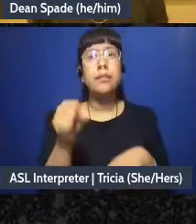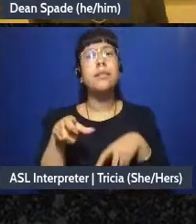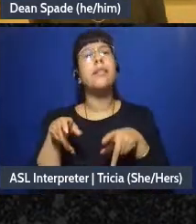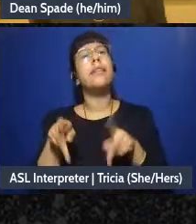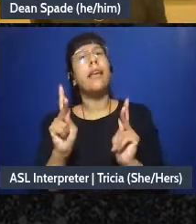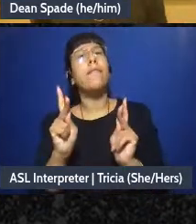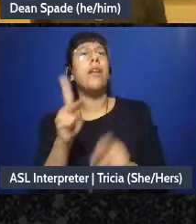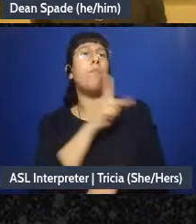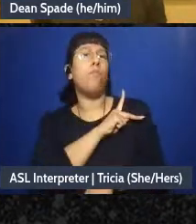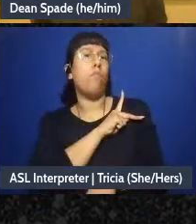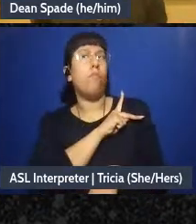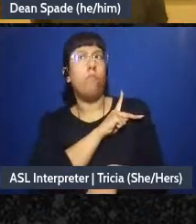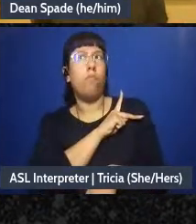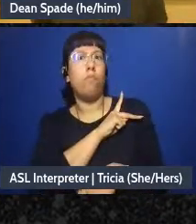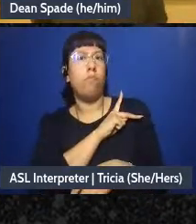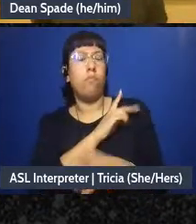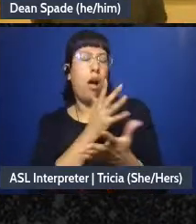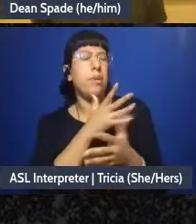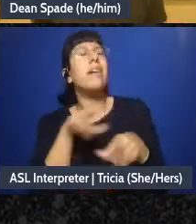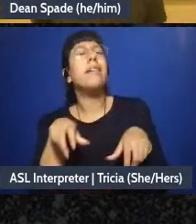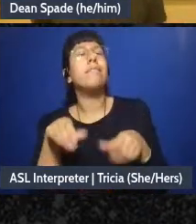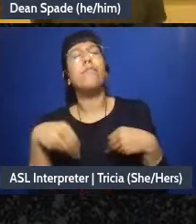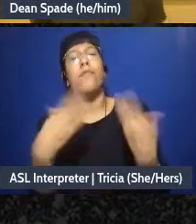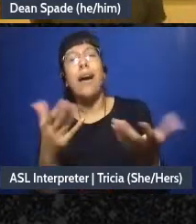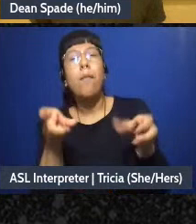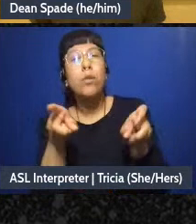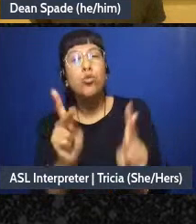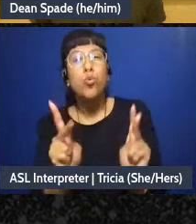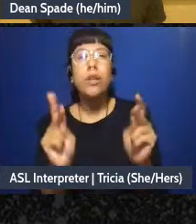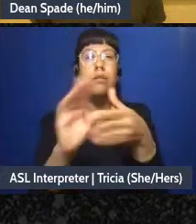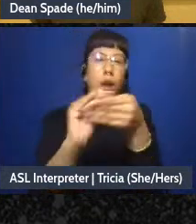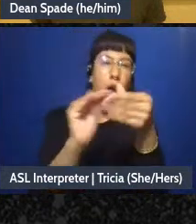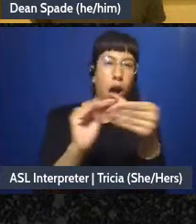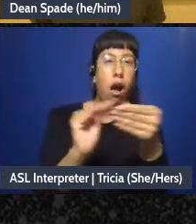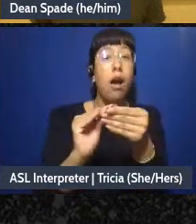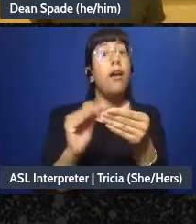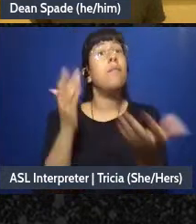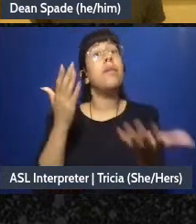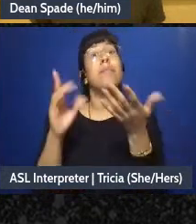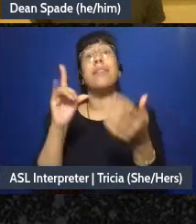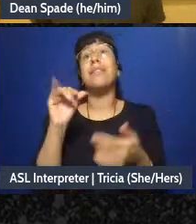opportunity to talk can help us change the dynamic if it's just certain people talking.